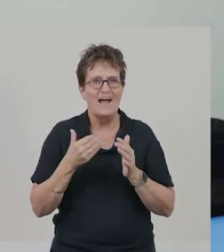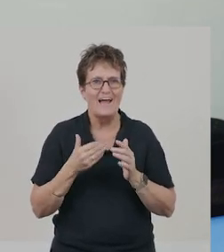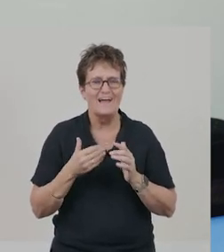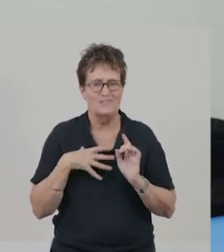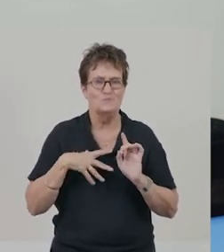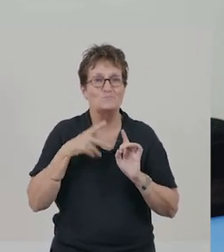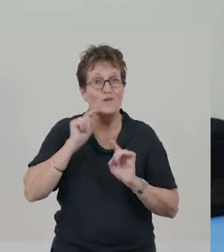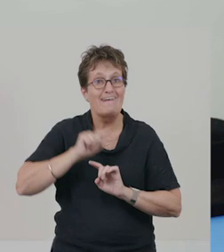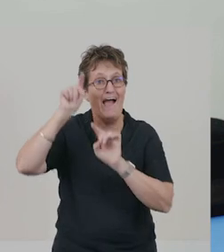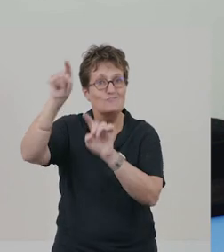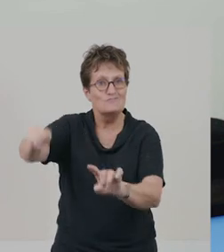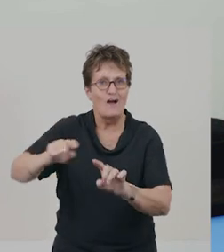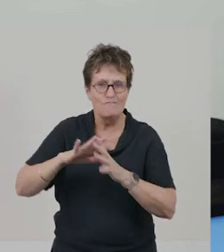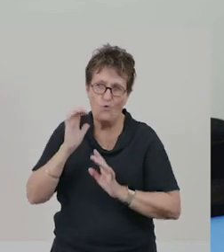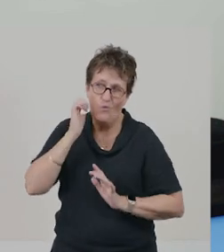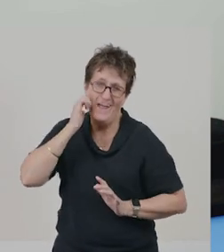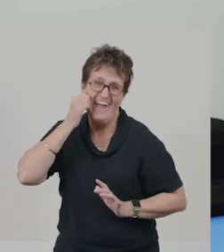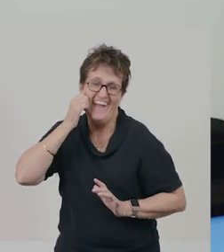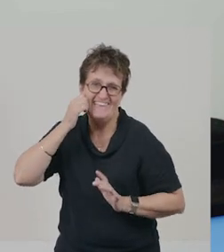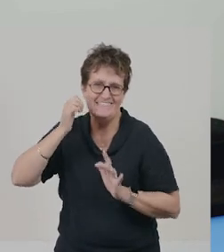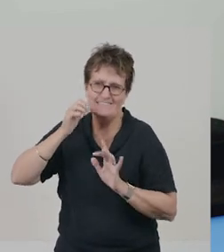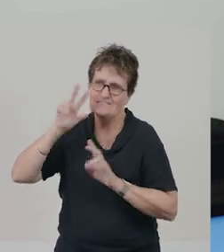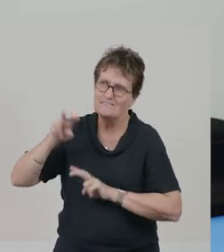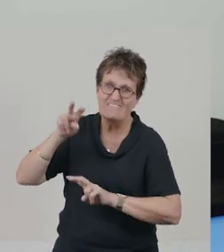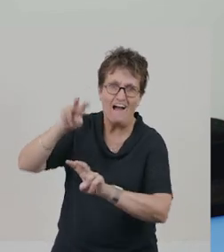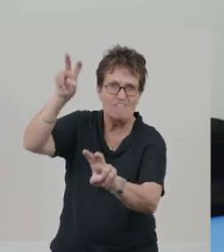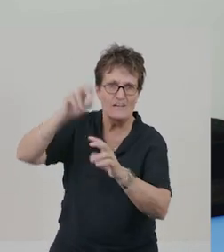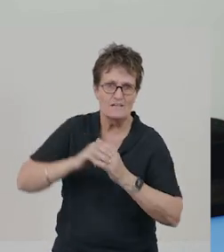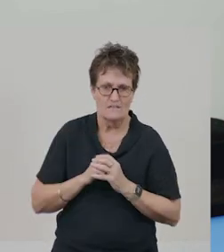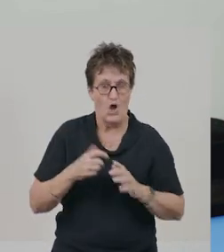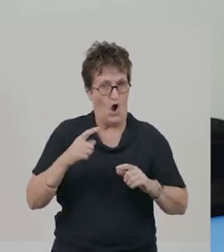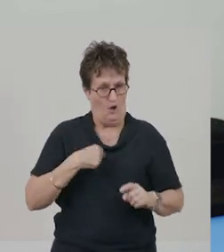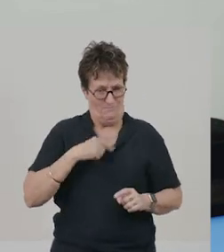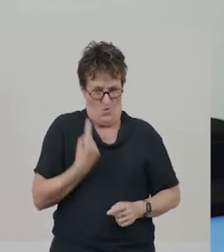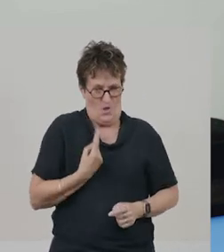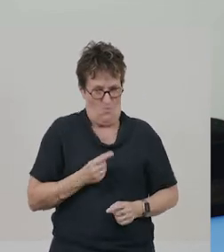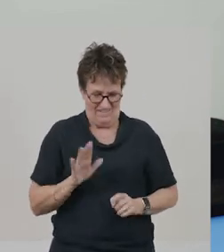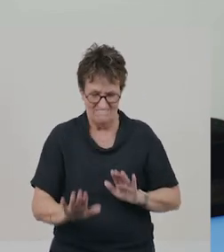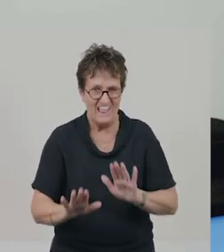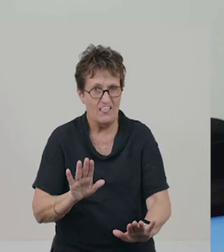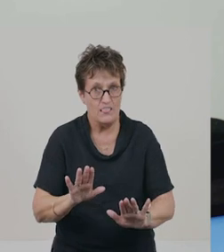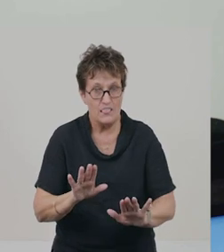Today, we went on a heat safari outdoors. But I was the only one who could feel the temperature of the materials,